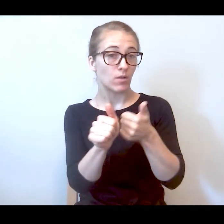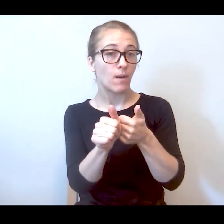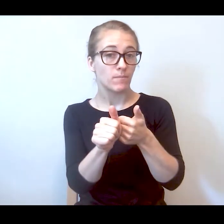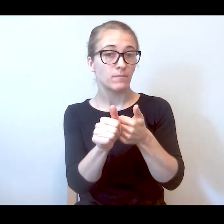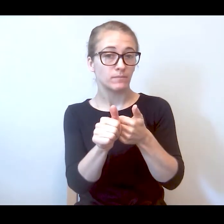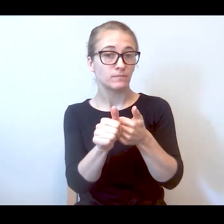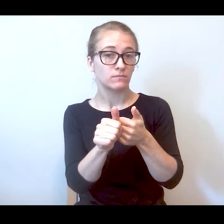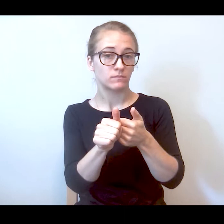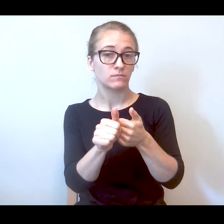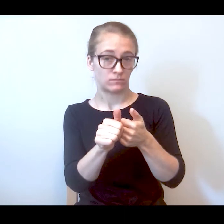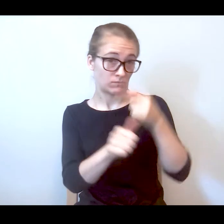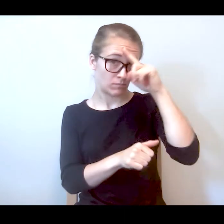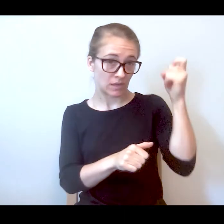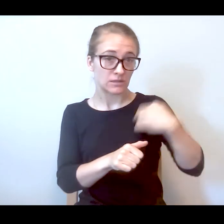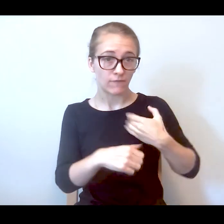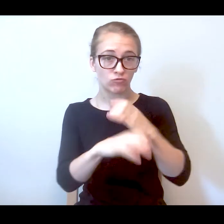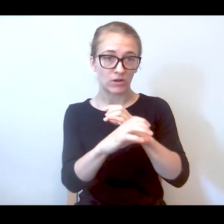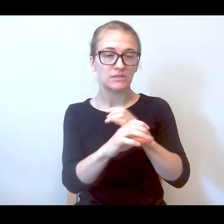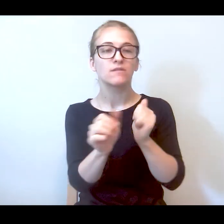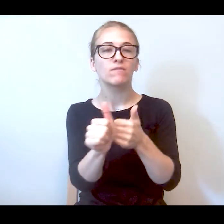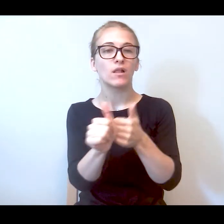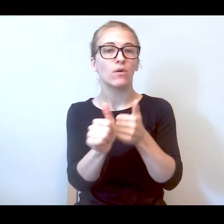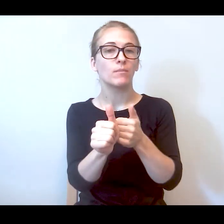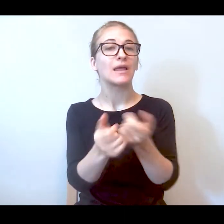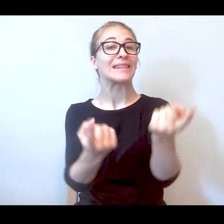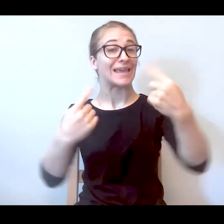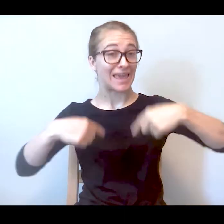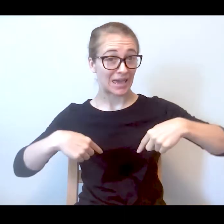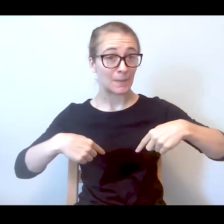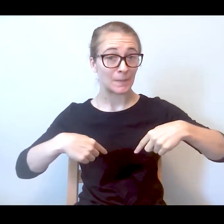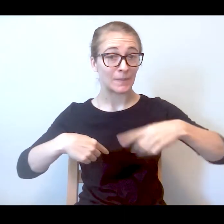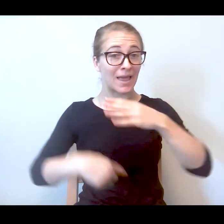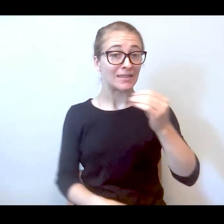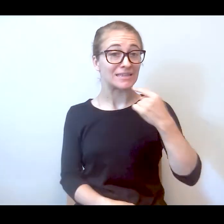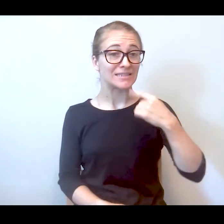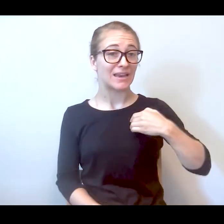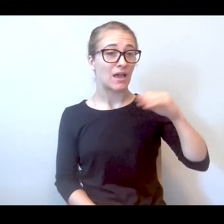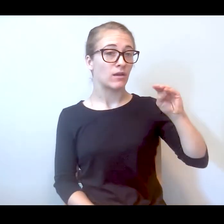he had a crisis, they followed up. They came here and they said they had a mobile crisis unit but they